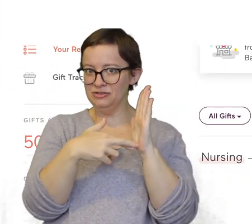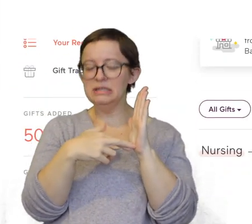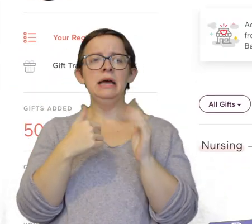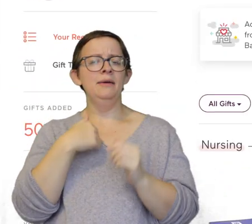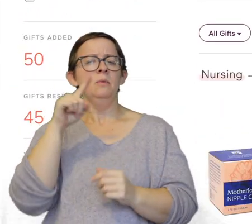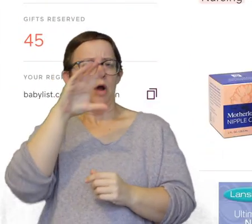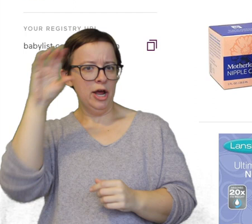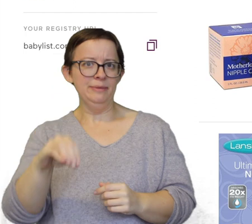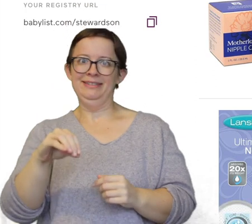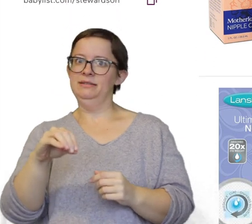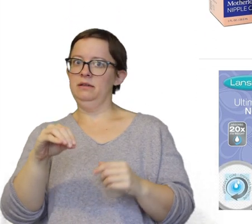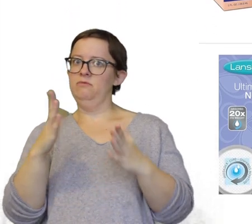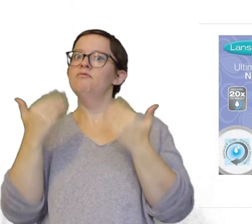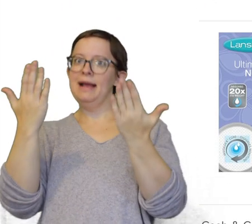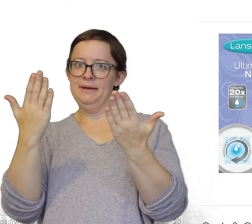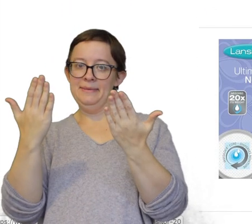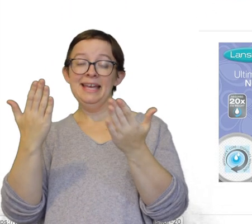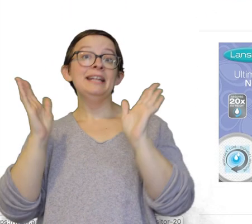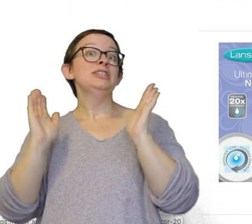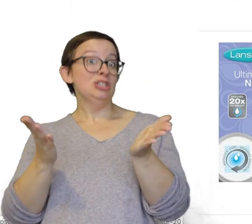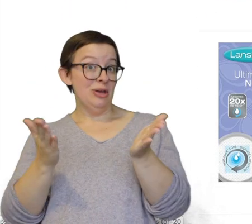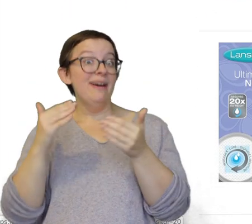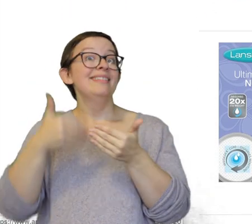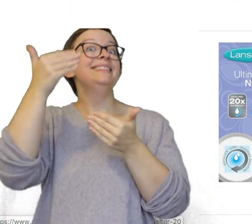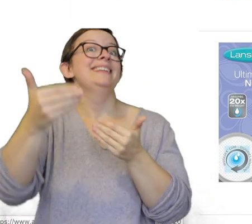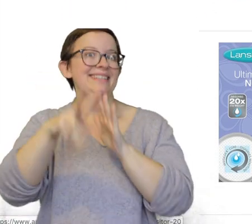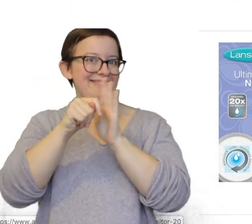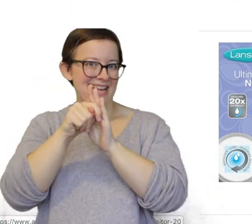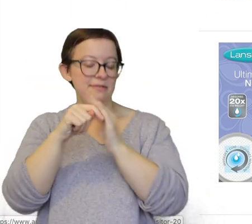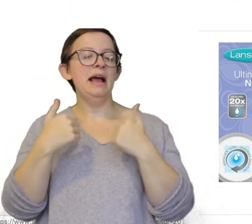that I would a 100% recommend. So on the next video